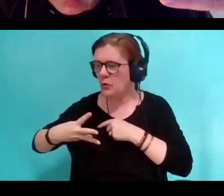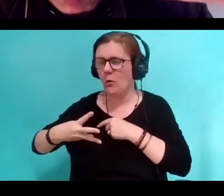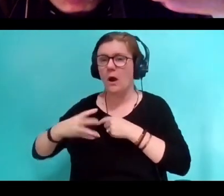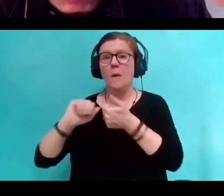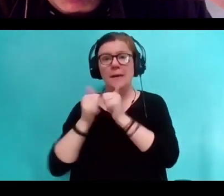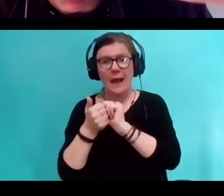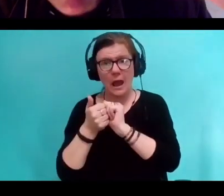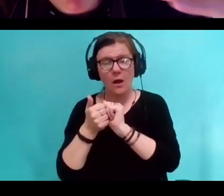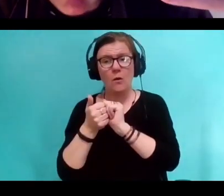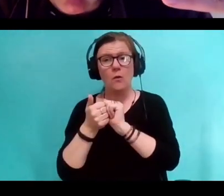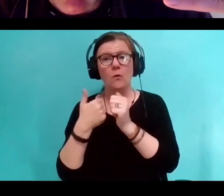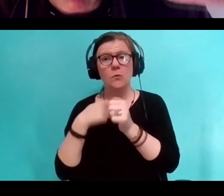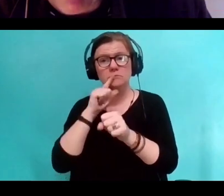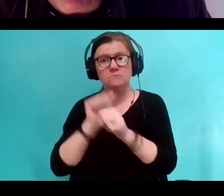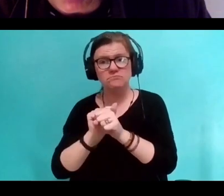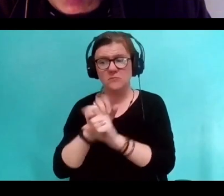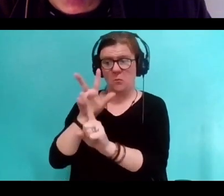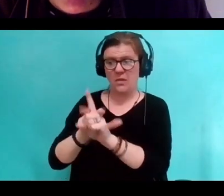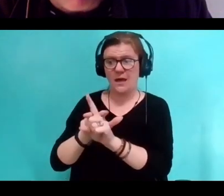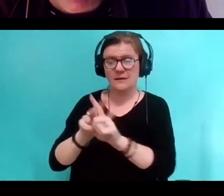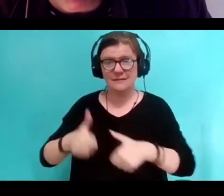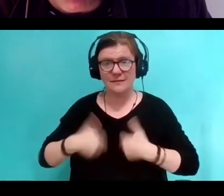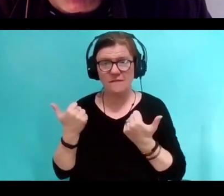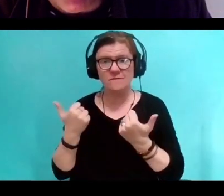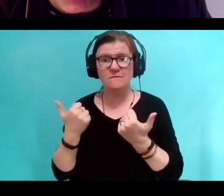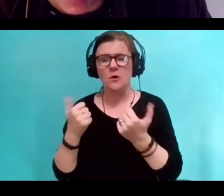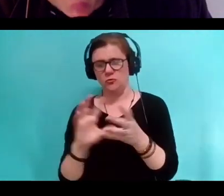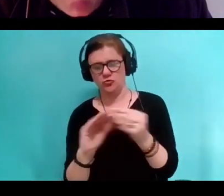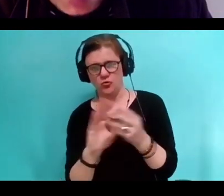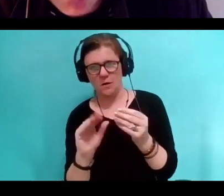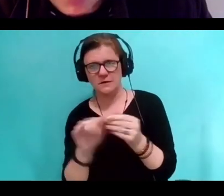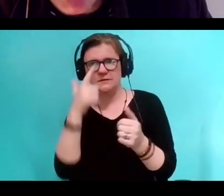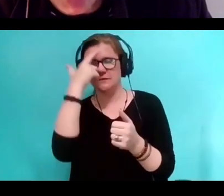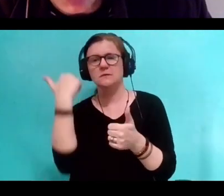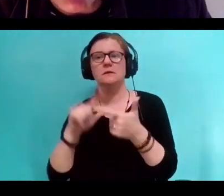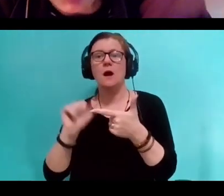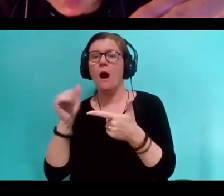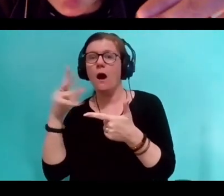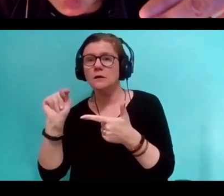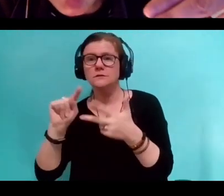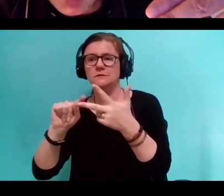We satiate it by narrative from cave paintings to Netflix, it's the same continuum.